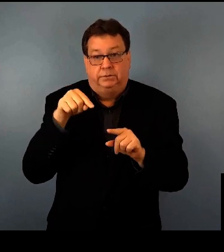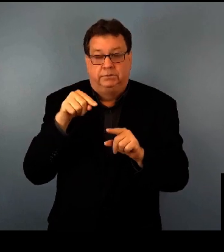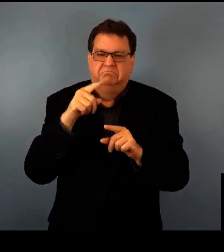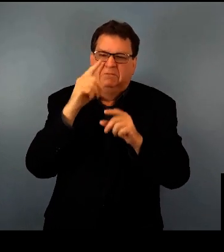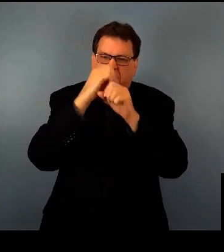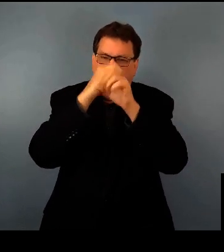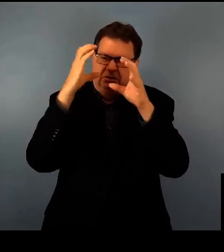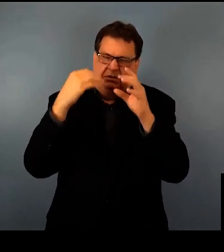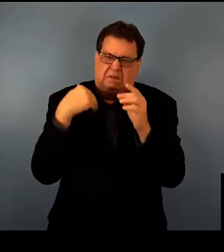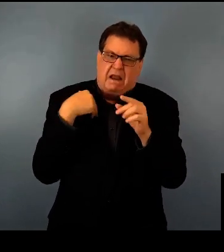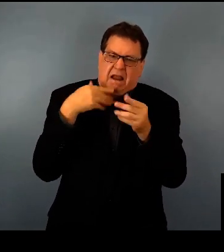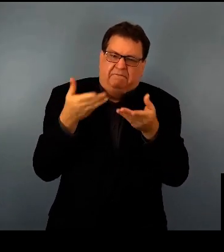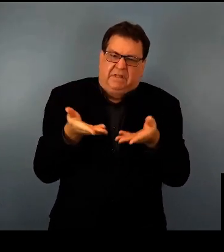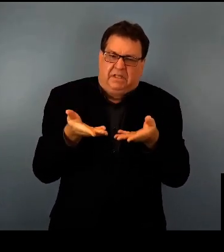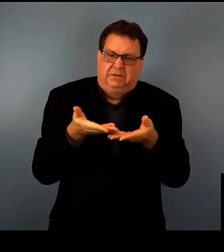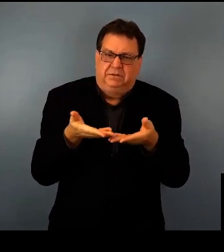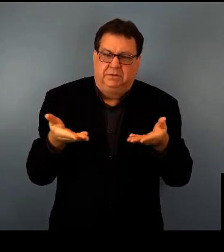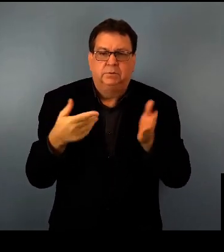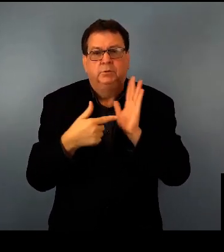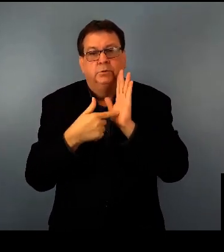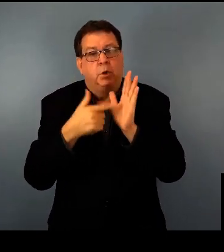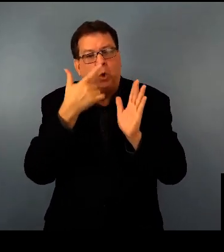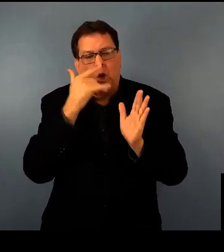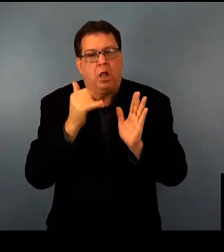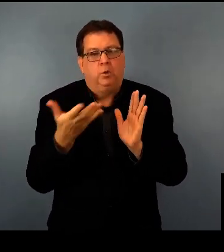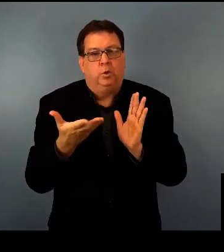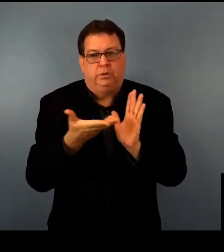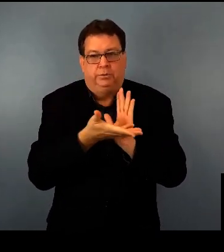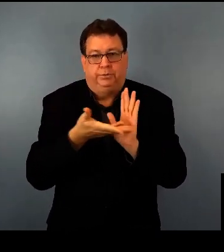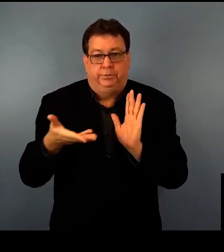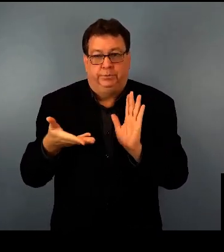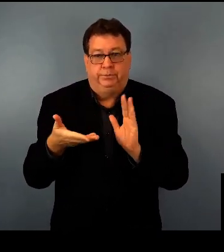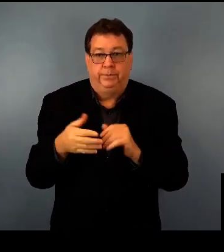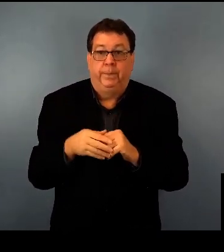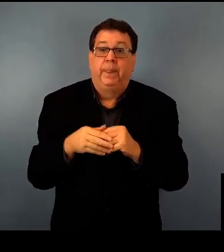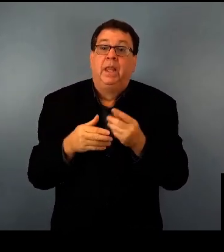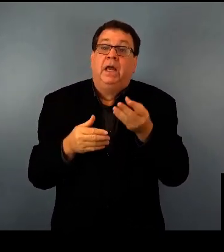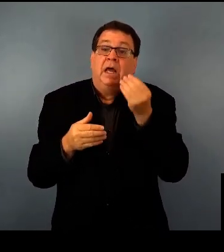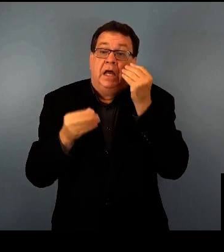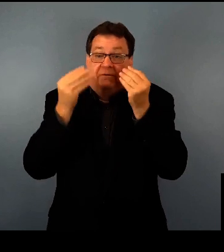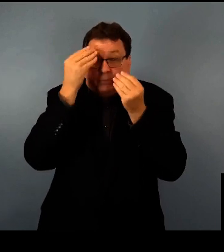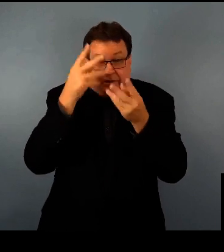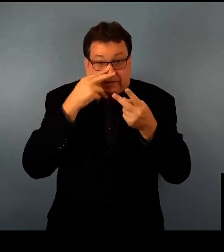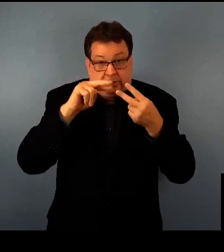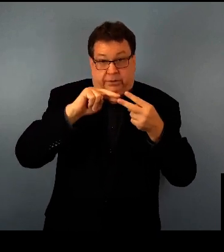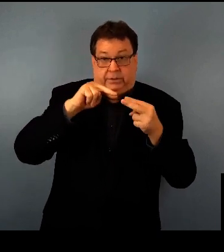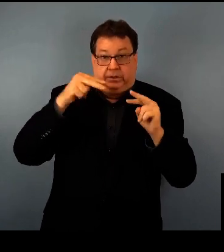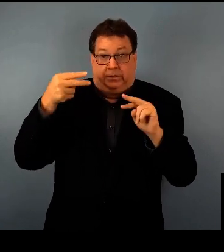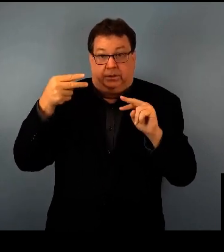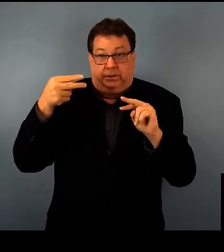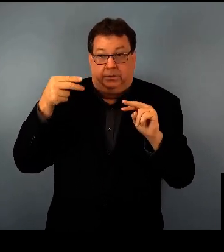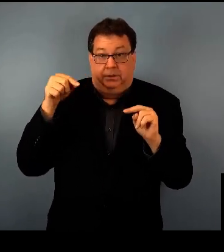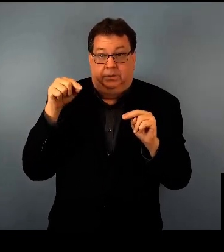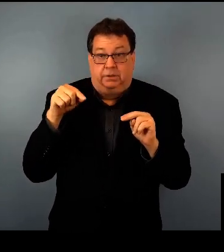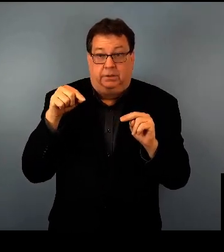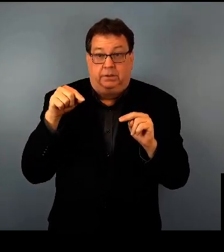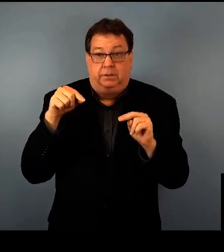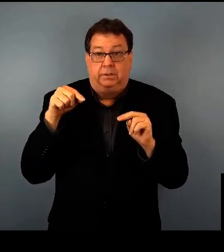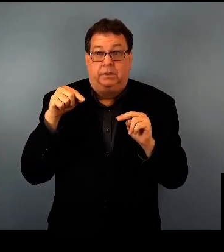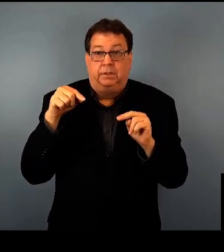the coding region of a normal gene by a series of green circles. The information in this code is read and translated